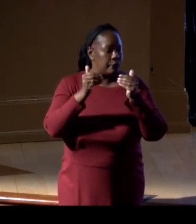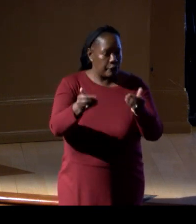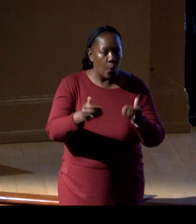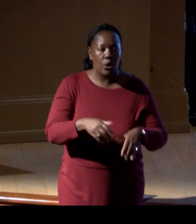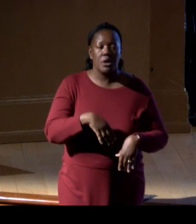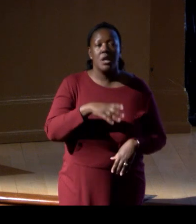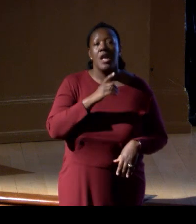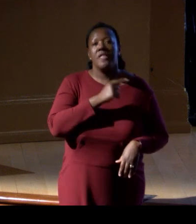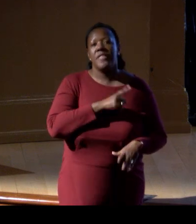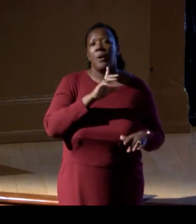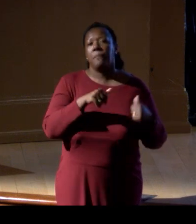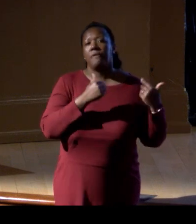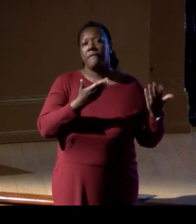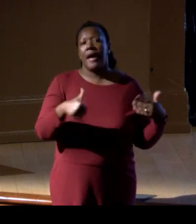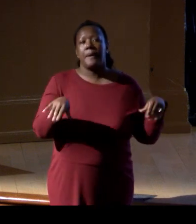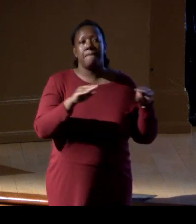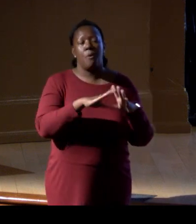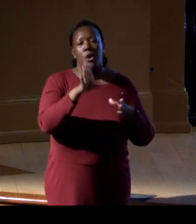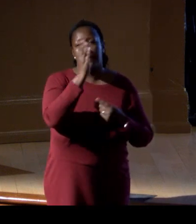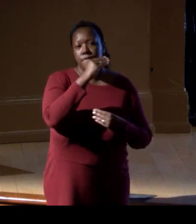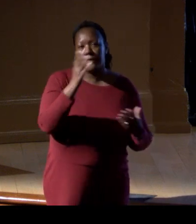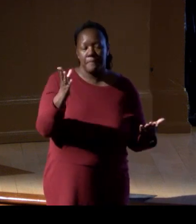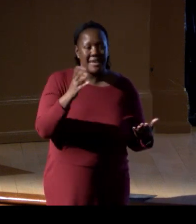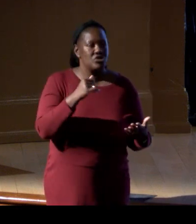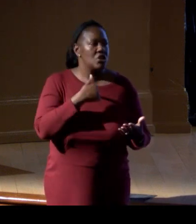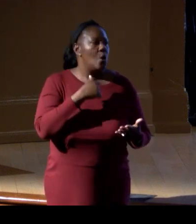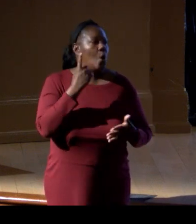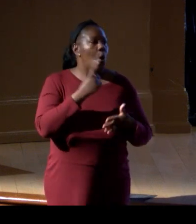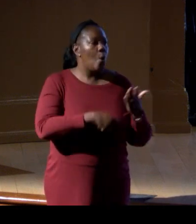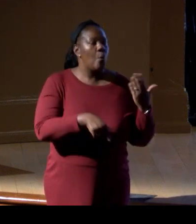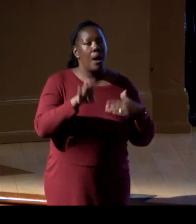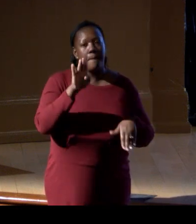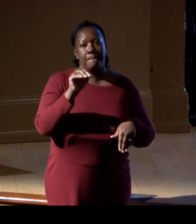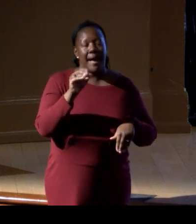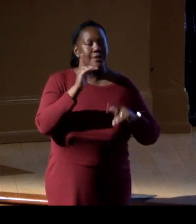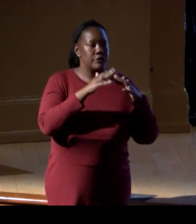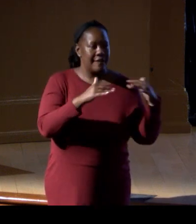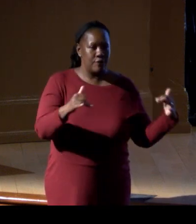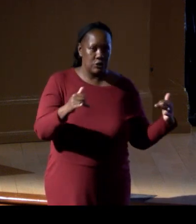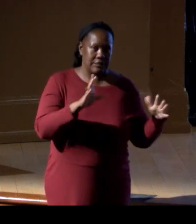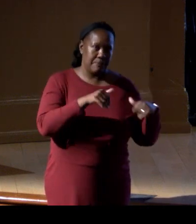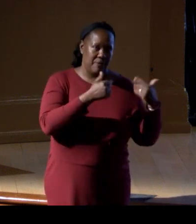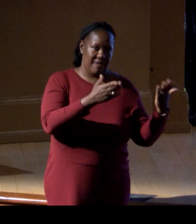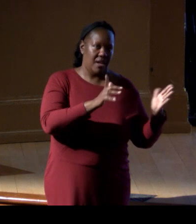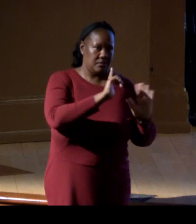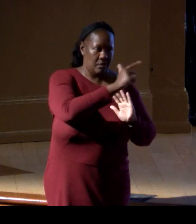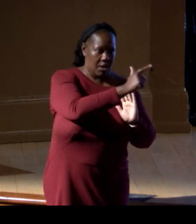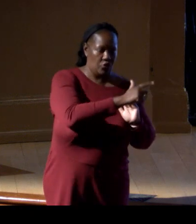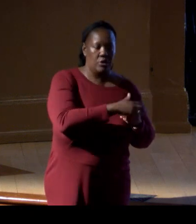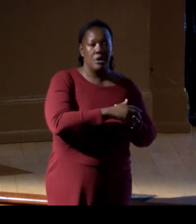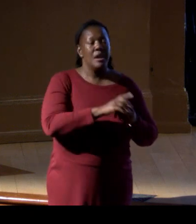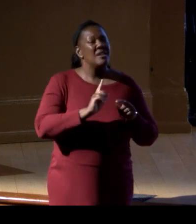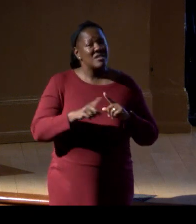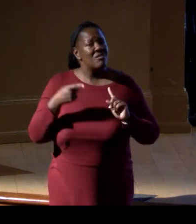more of that information of what biodiversity in the ecosystems provide. So it's a really big deal.